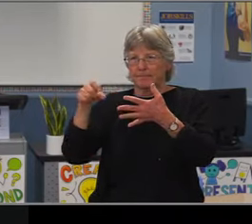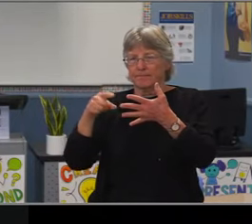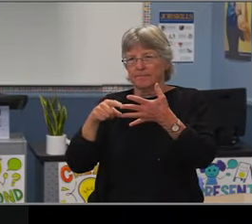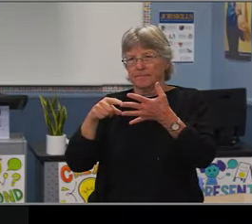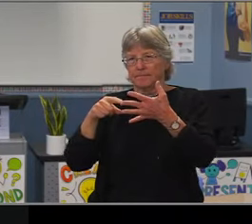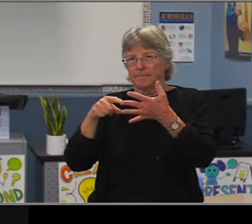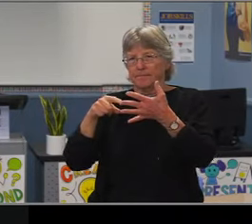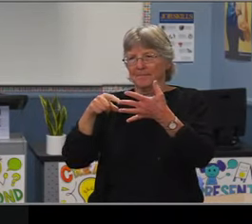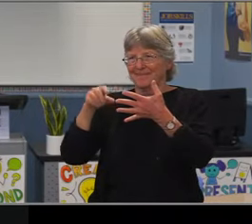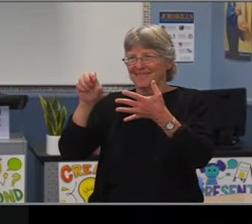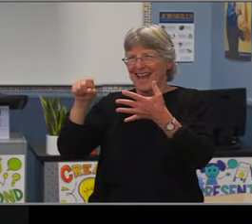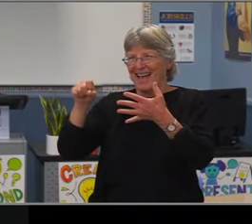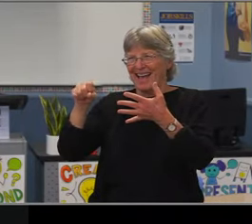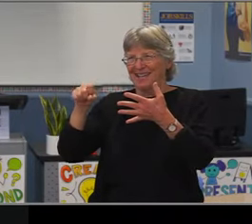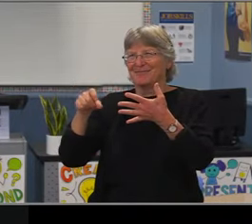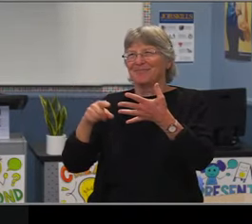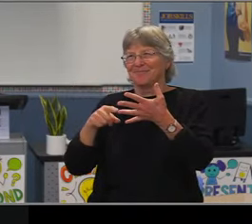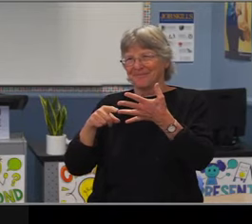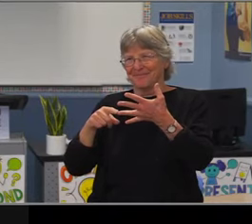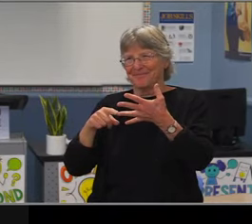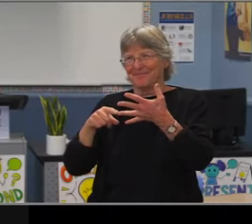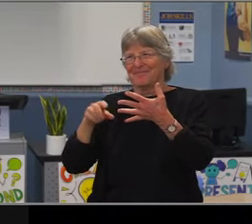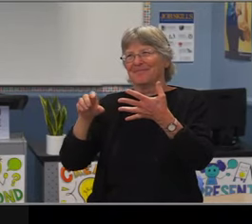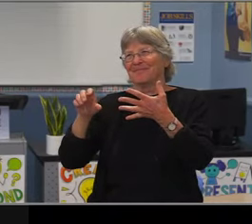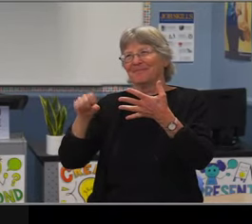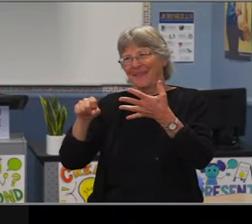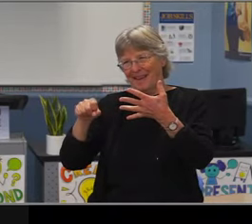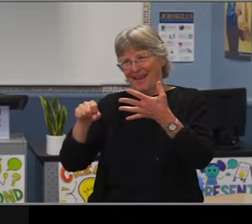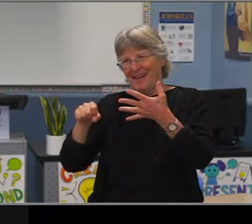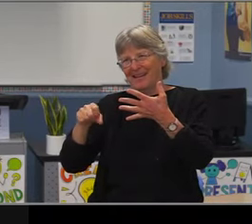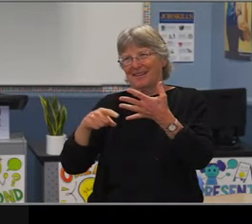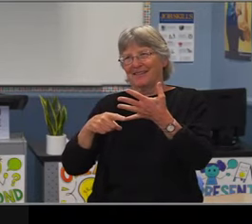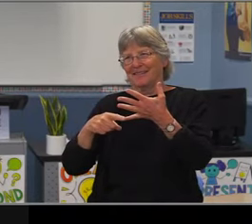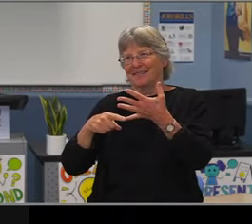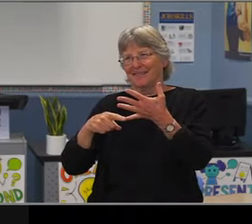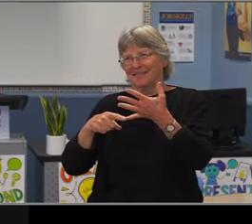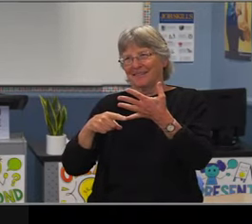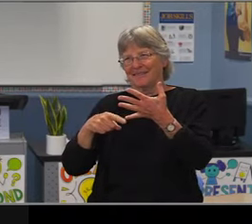to be on the part of the equity taskforce,